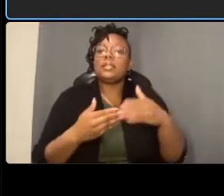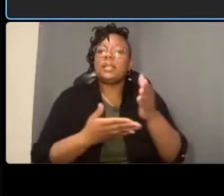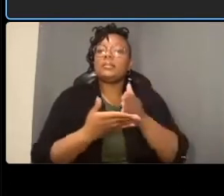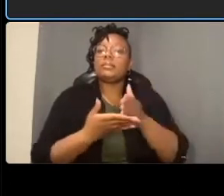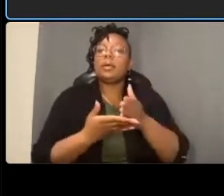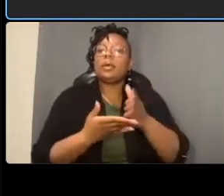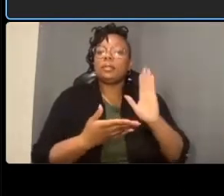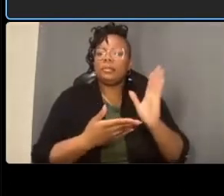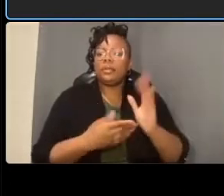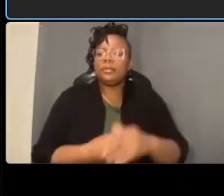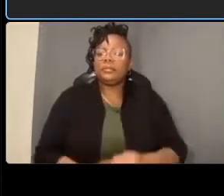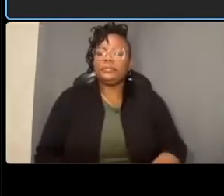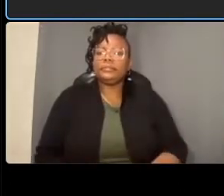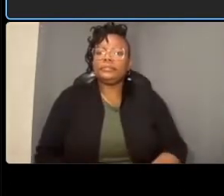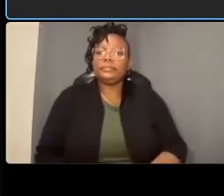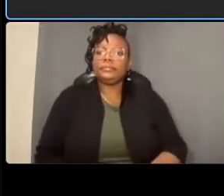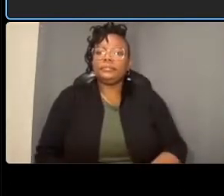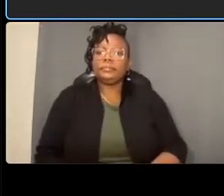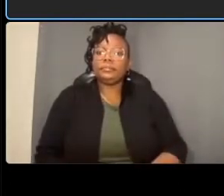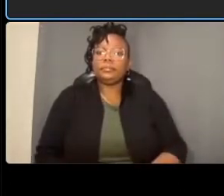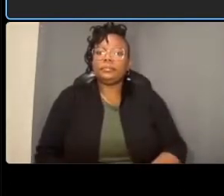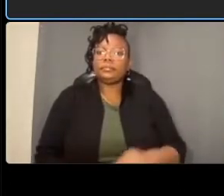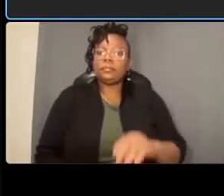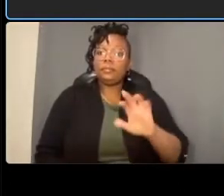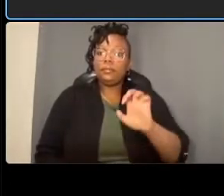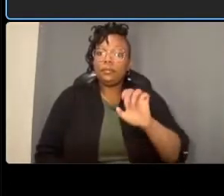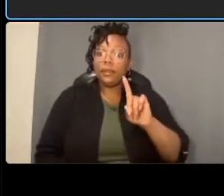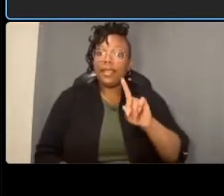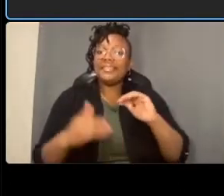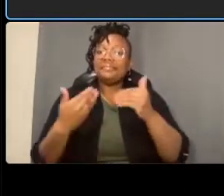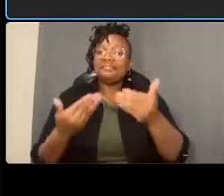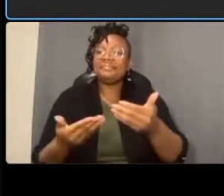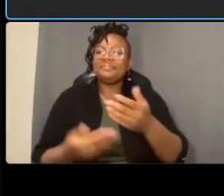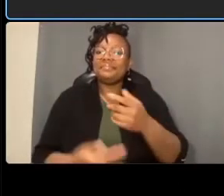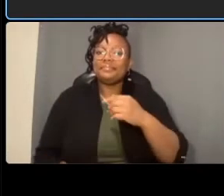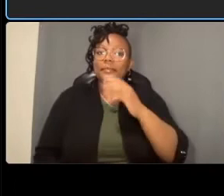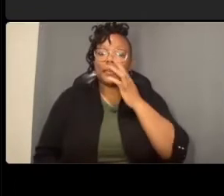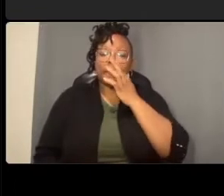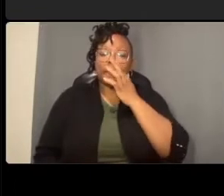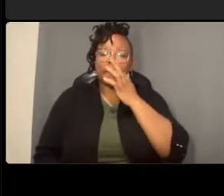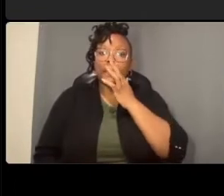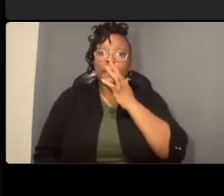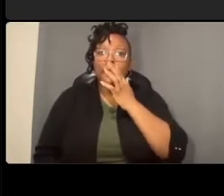turn it back over to you okay thank you charlotte so again this is just a a cover slide a title